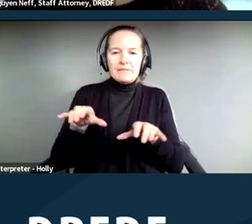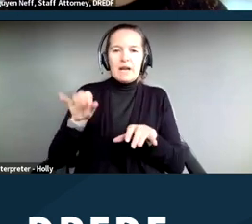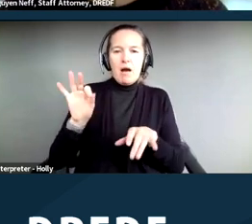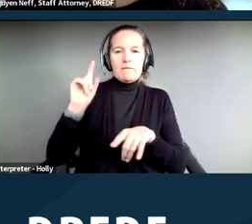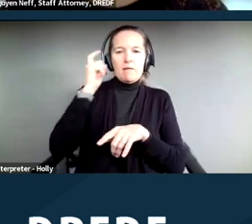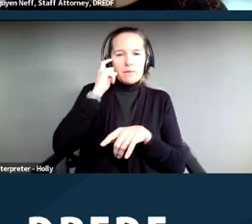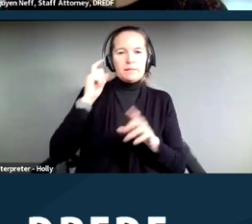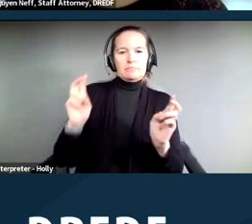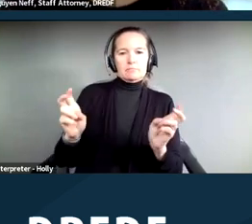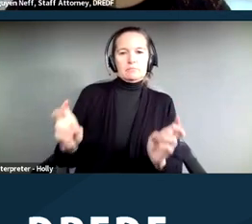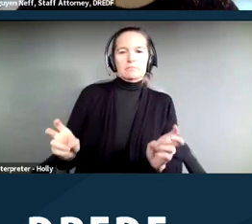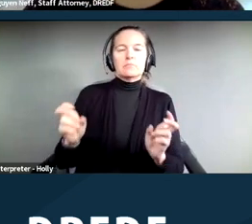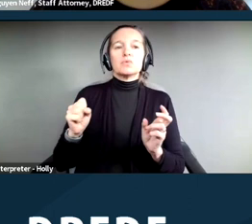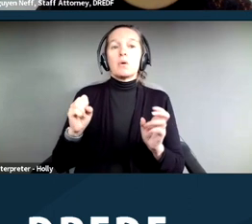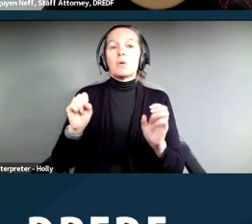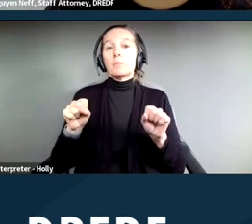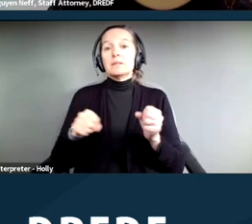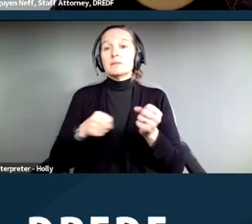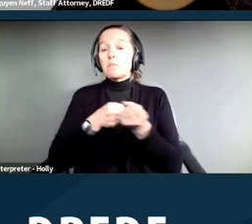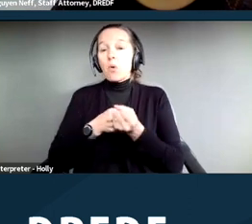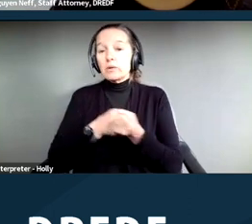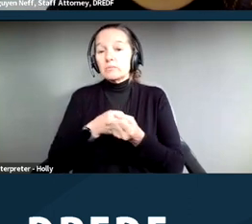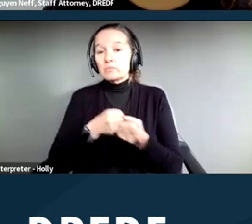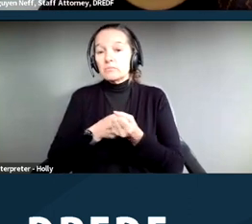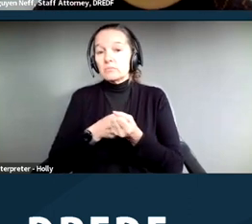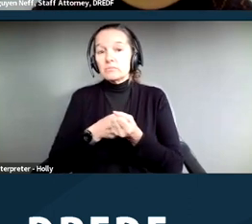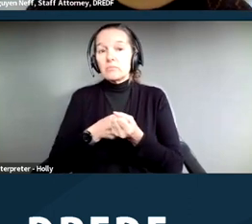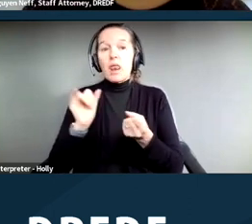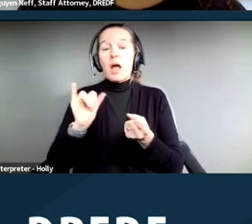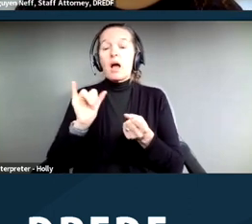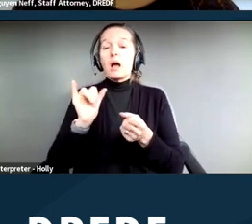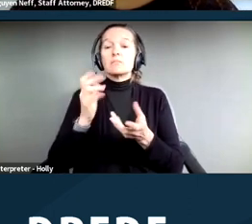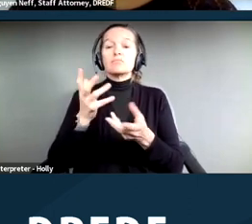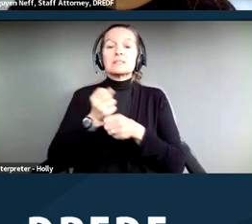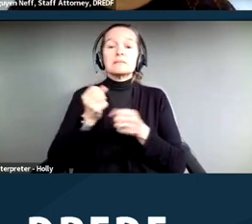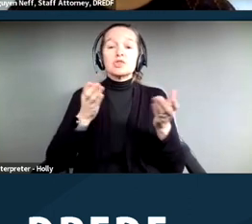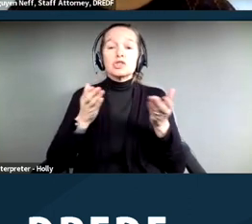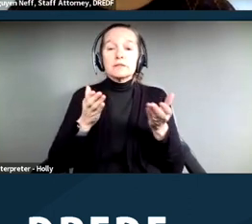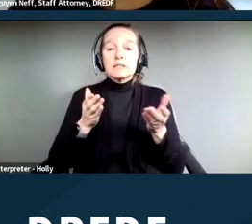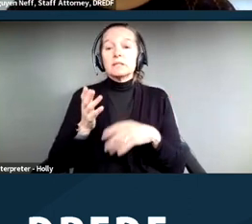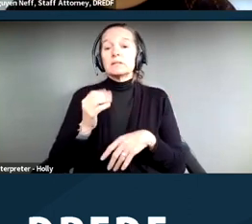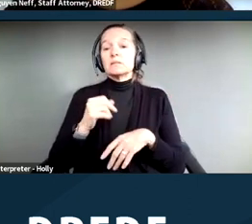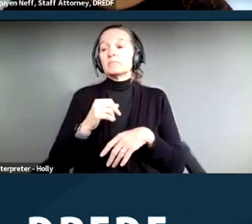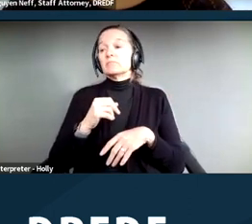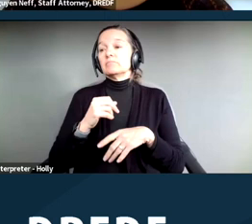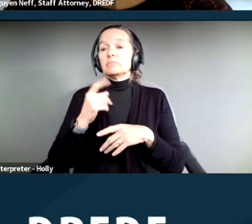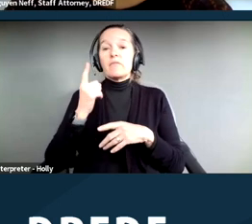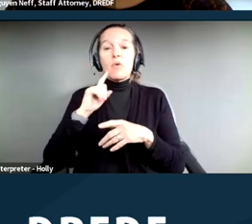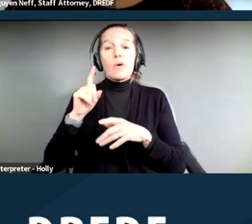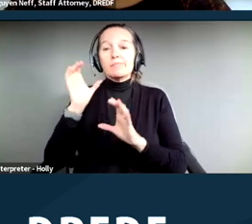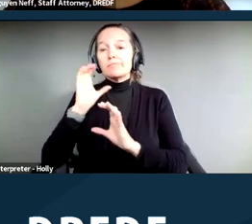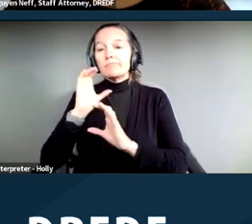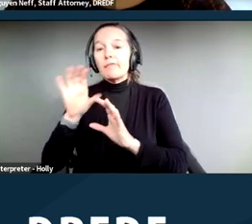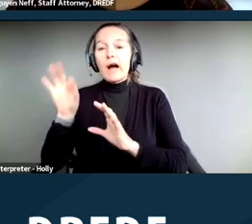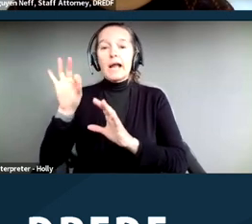So this could be support and receiving services in looking for housing, supportive housing services,